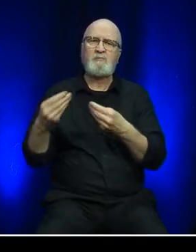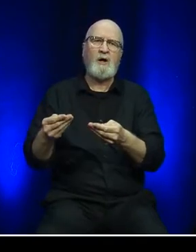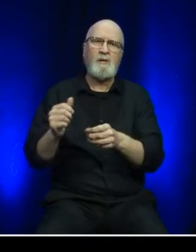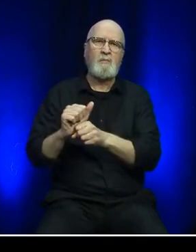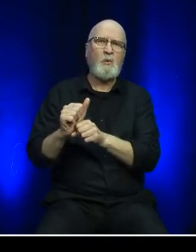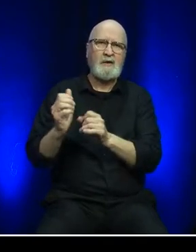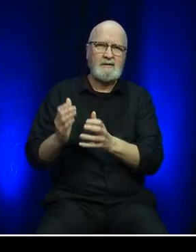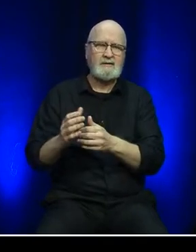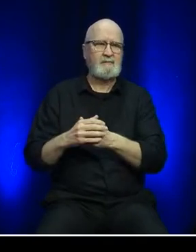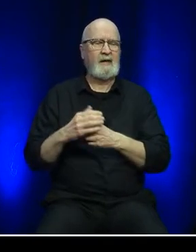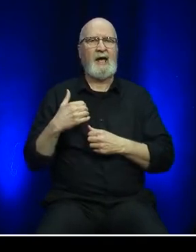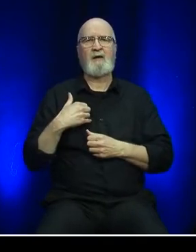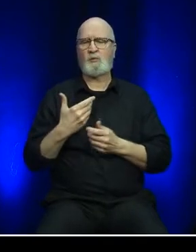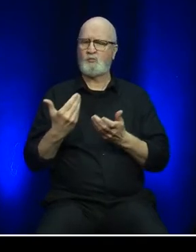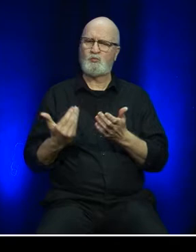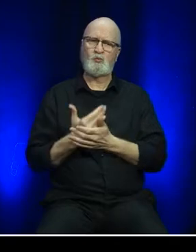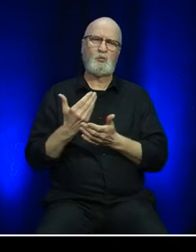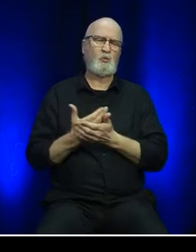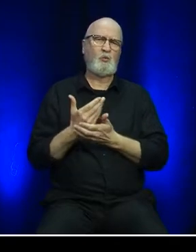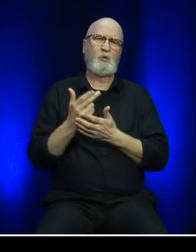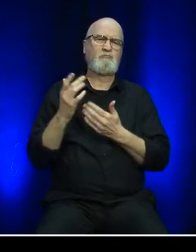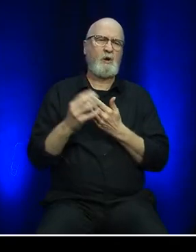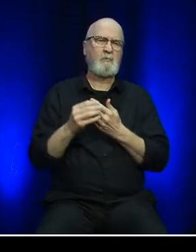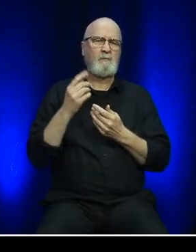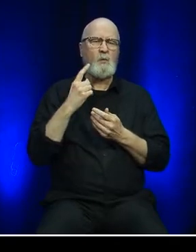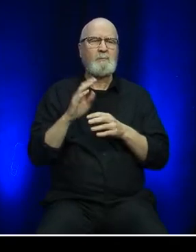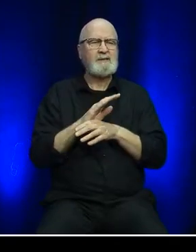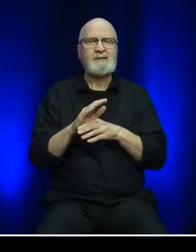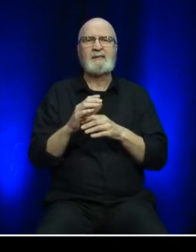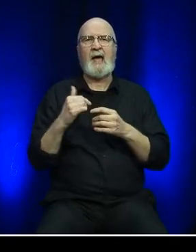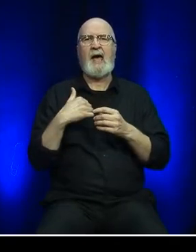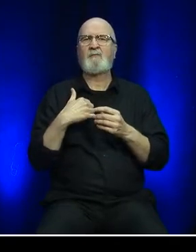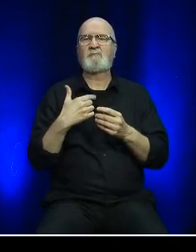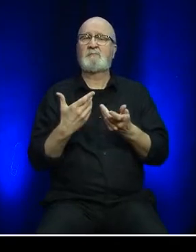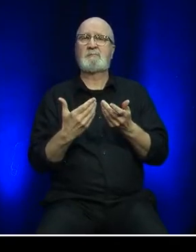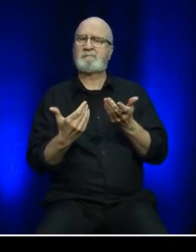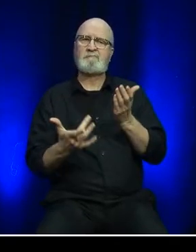We have implemented new innovative ways of doing business through enhanced technologies.